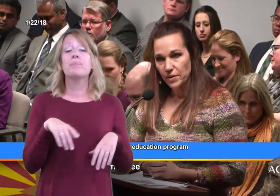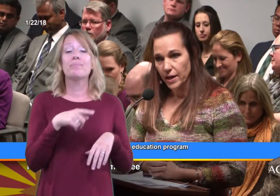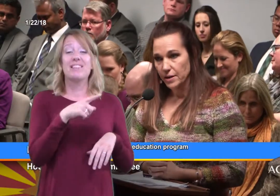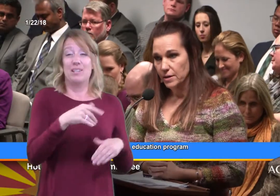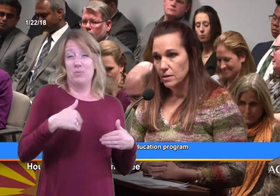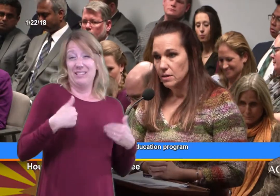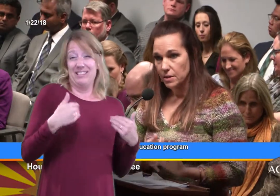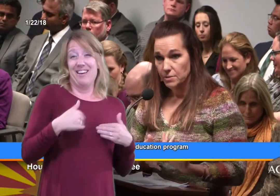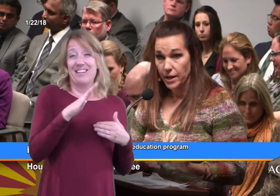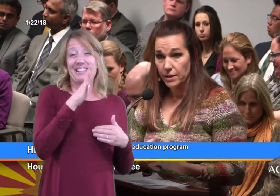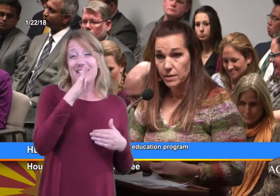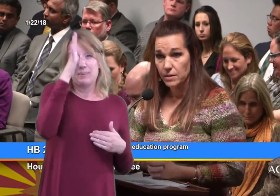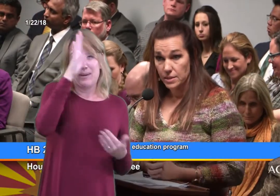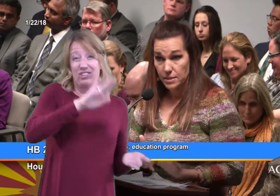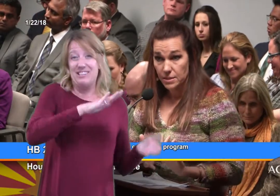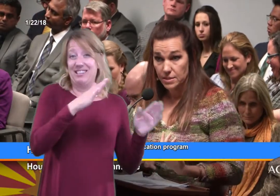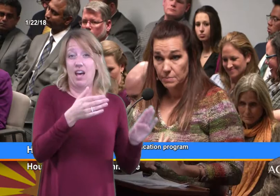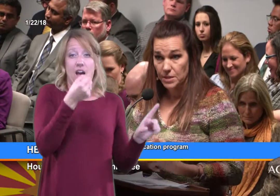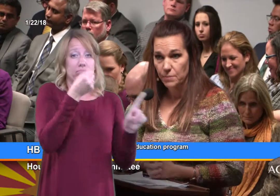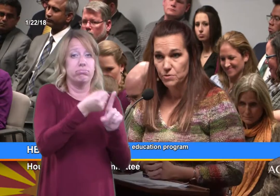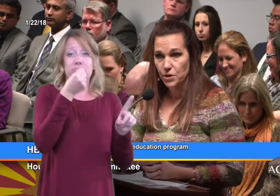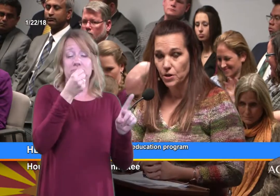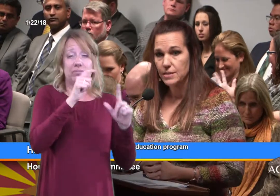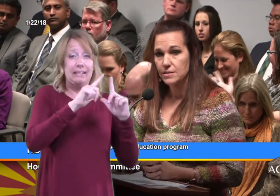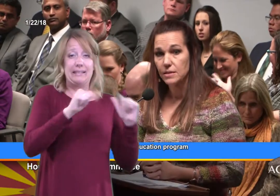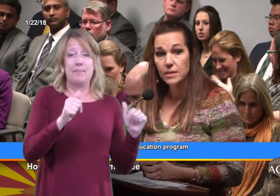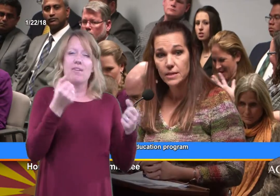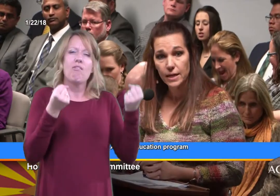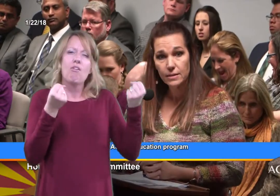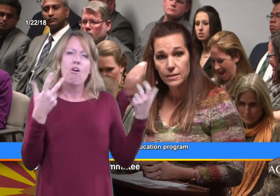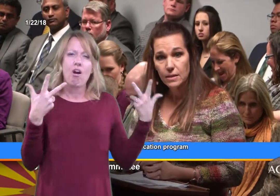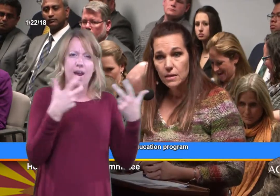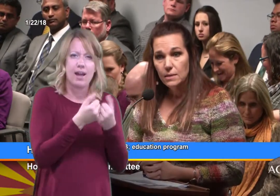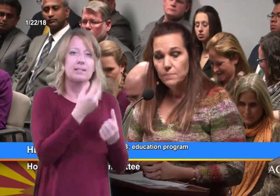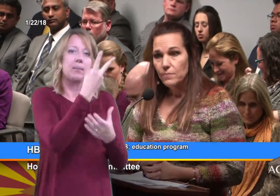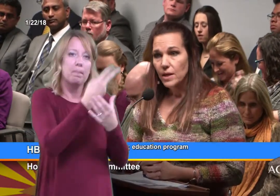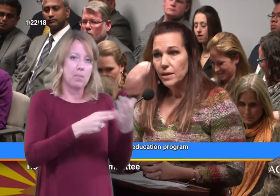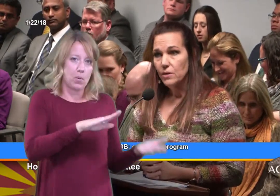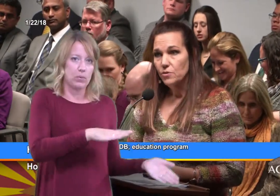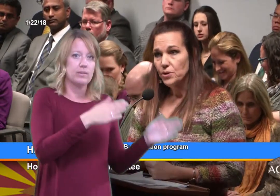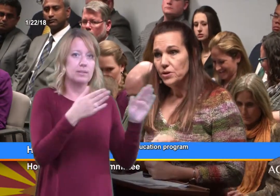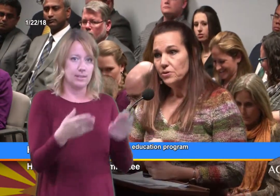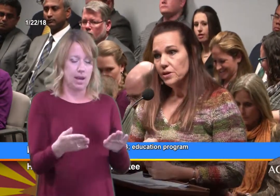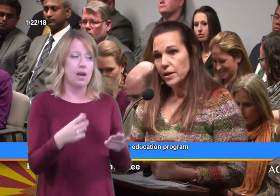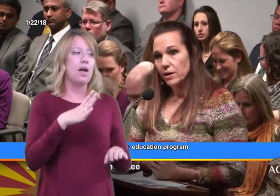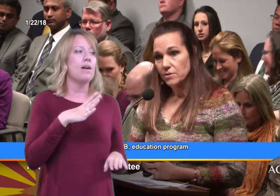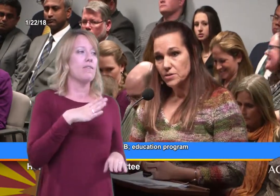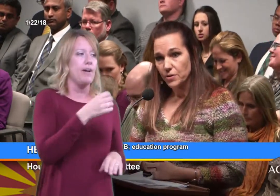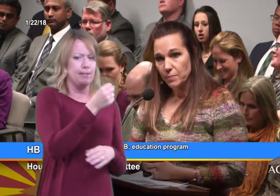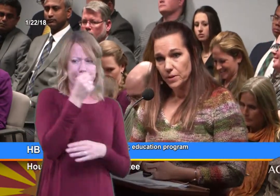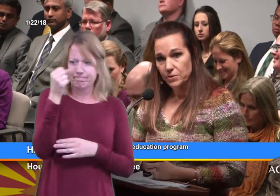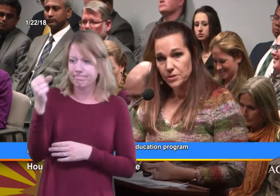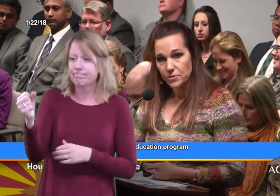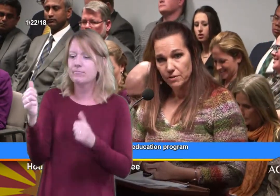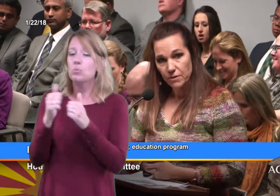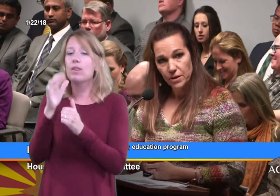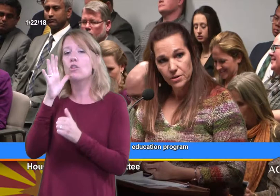They died at the same time, it was a car accident and they died. And he was put into the care of his grandmother and his grandfather.